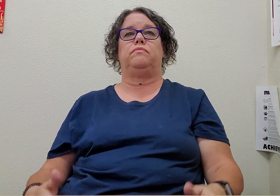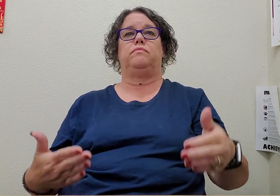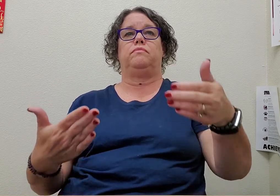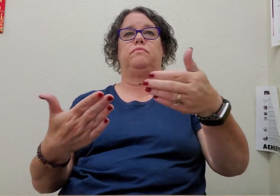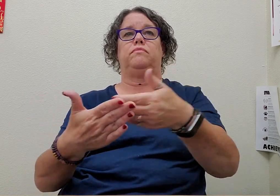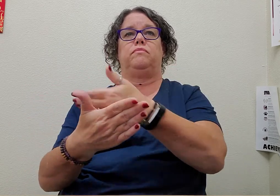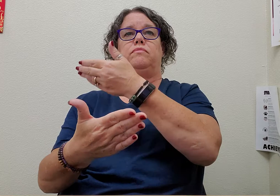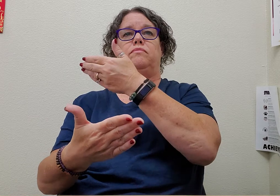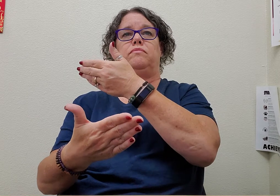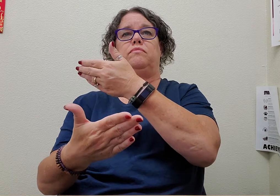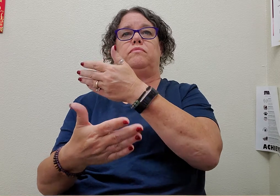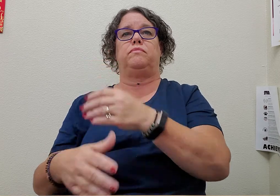new